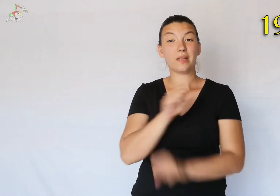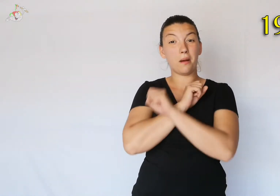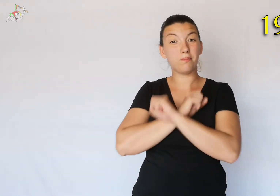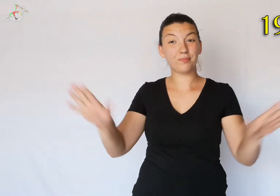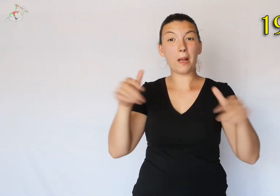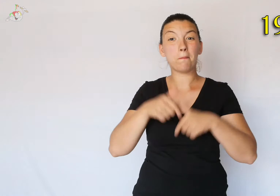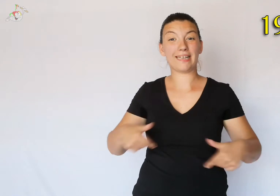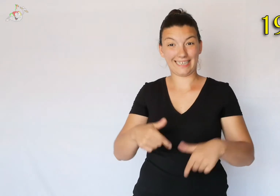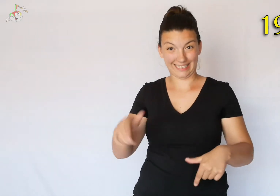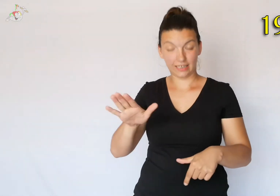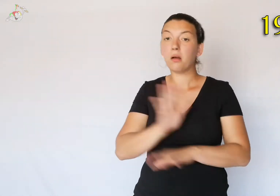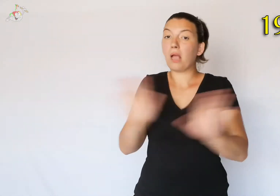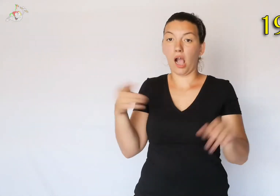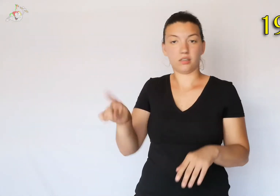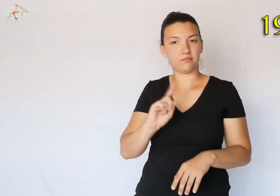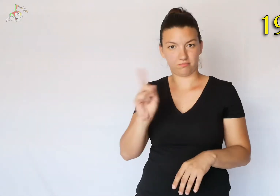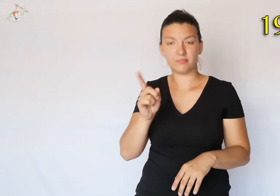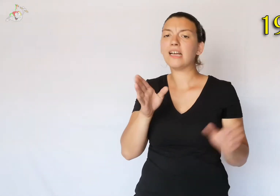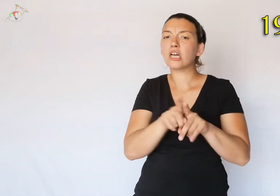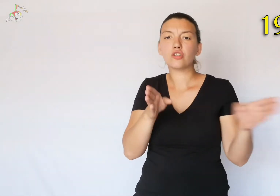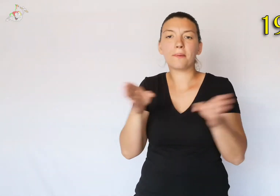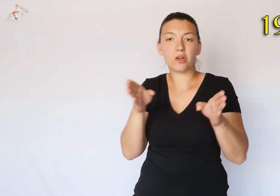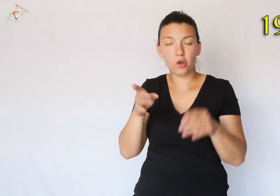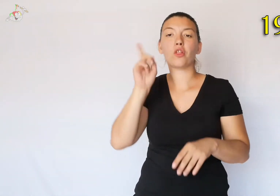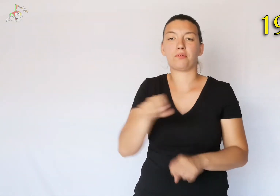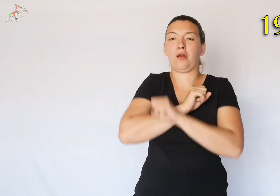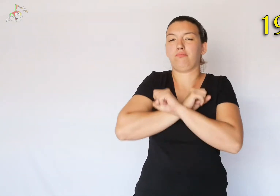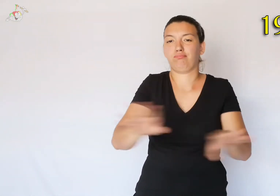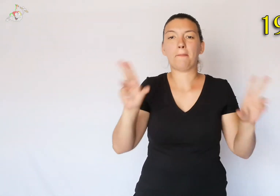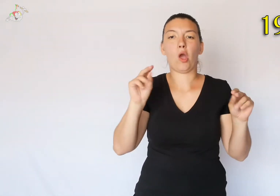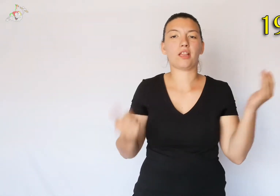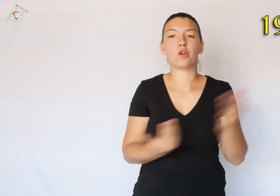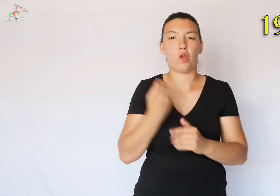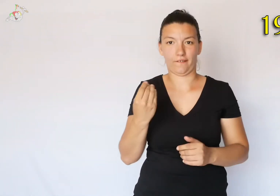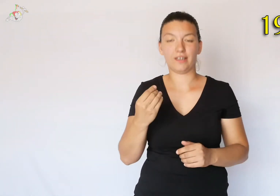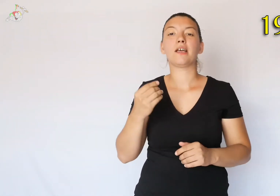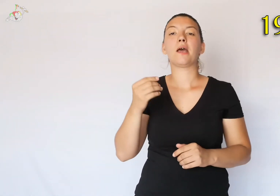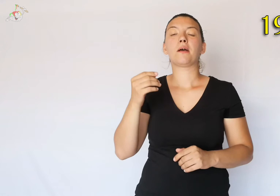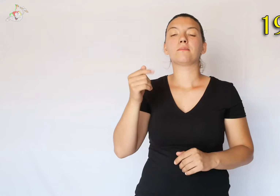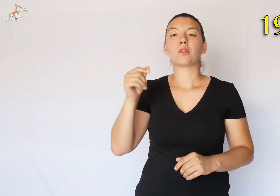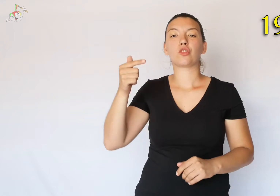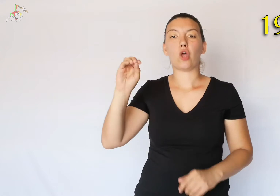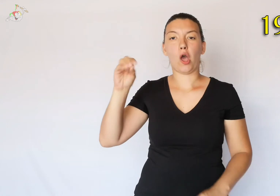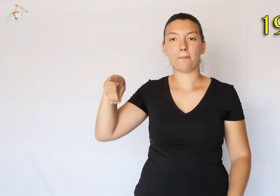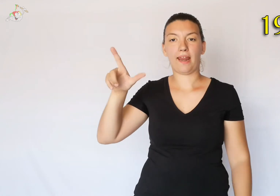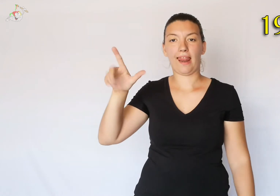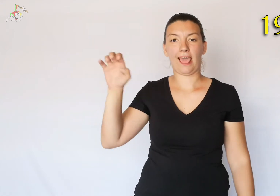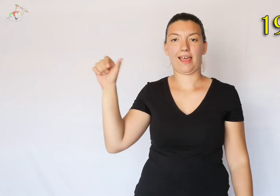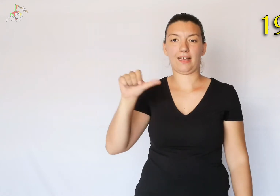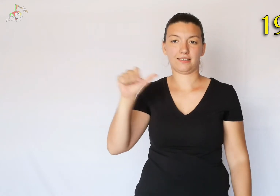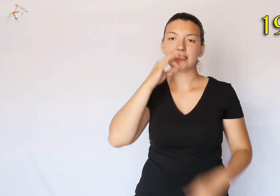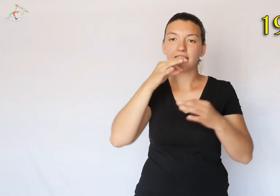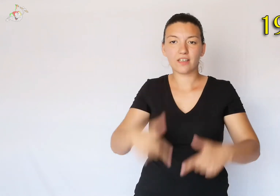Not only the bikini is widespread, in the same period the topless, that is,